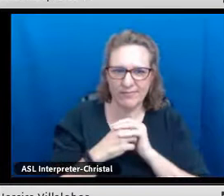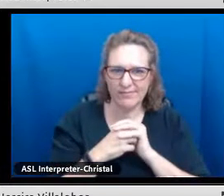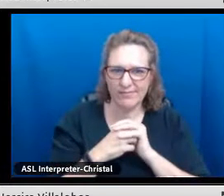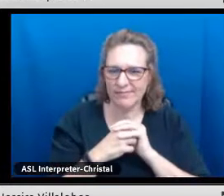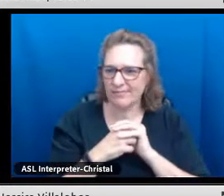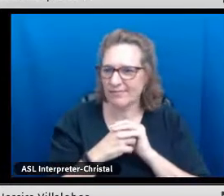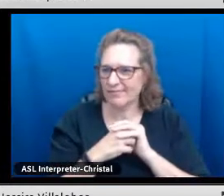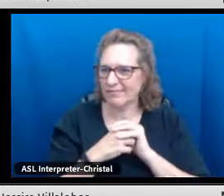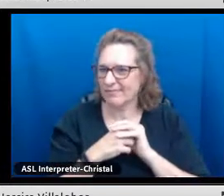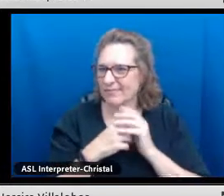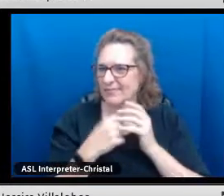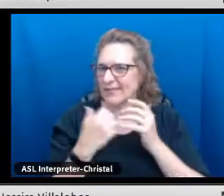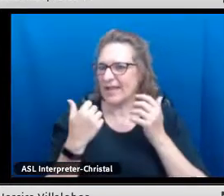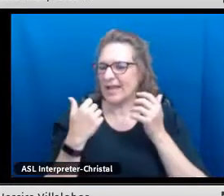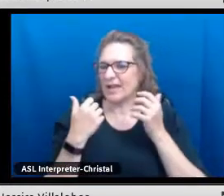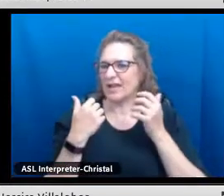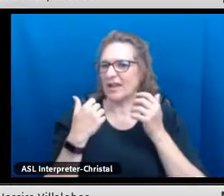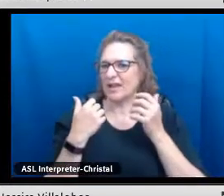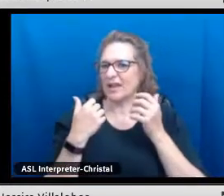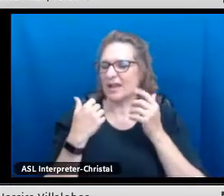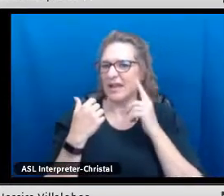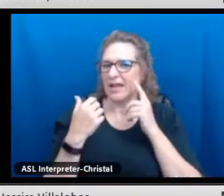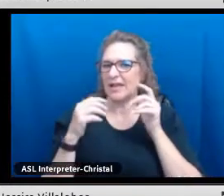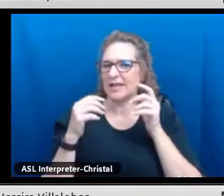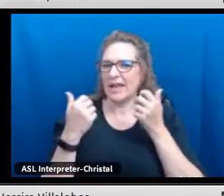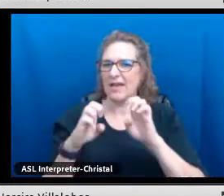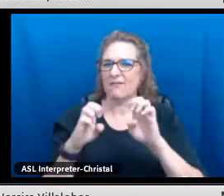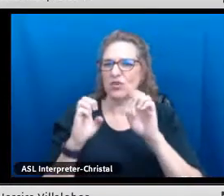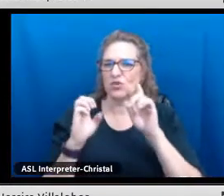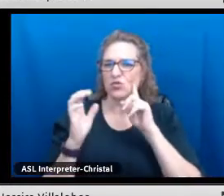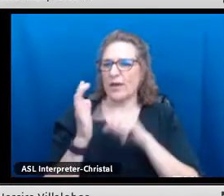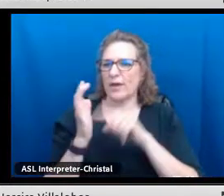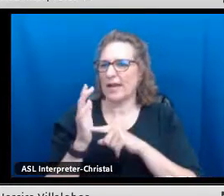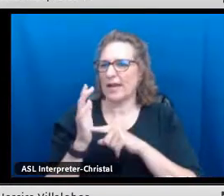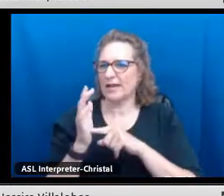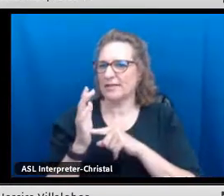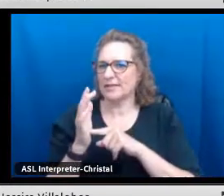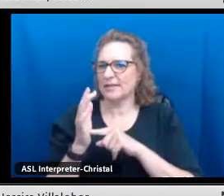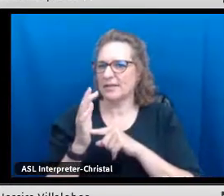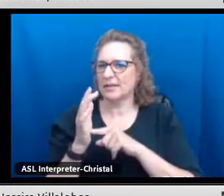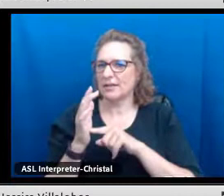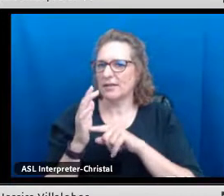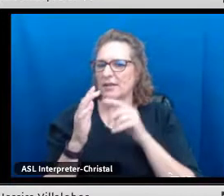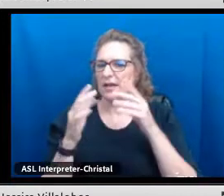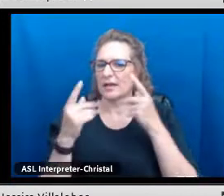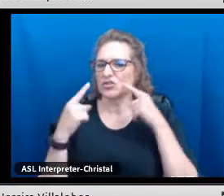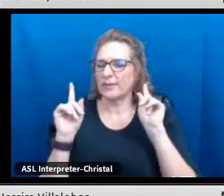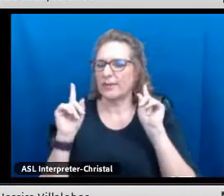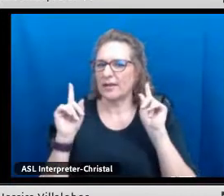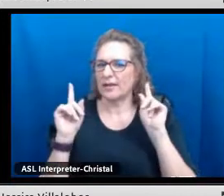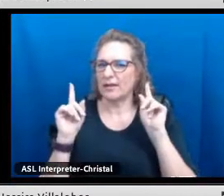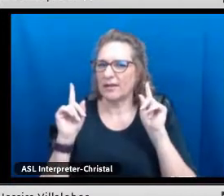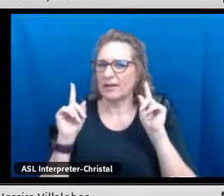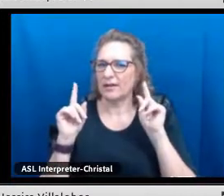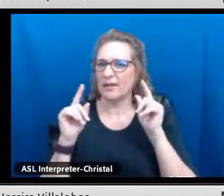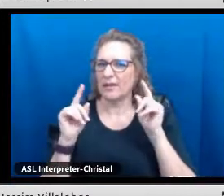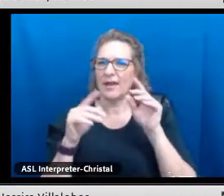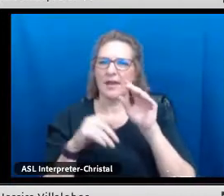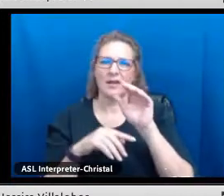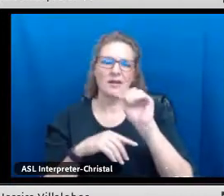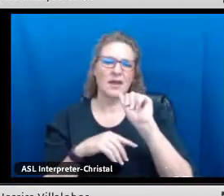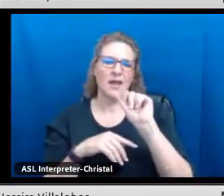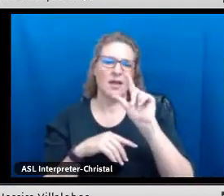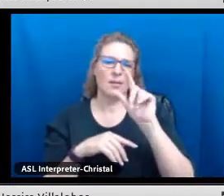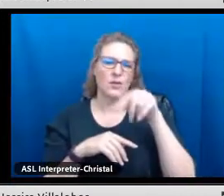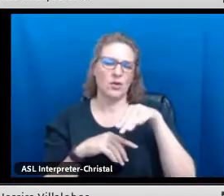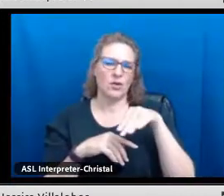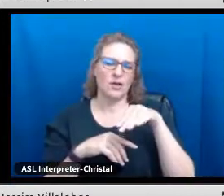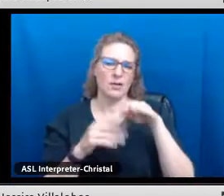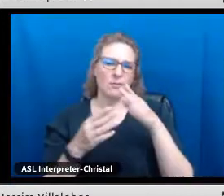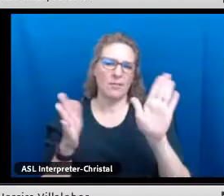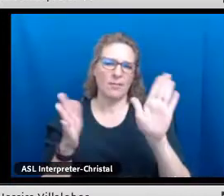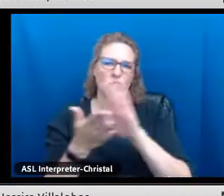In an effort to recognize the academic achievements and efforts of bilingual students in Albuquerque